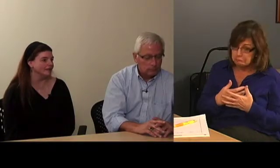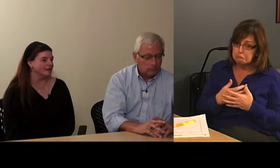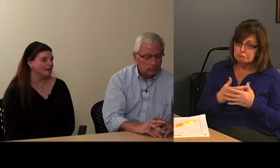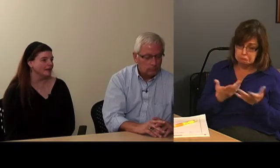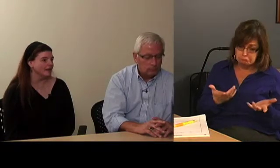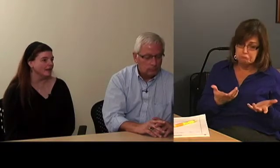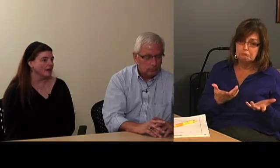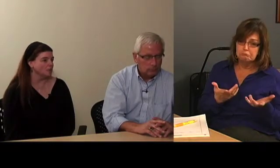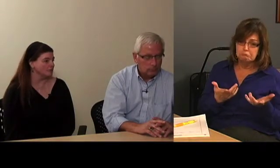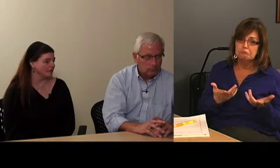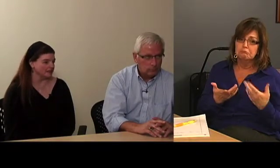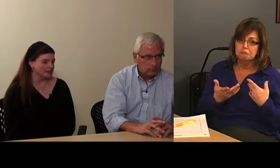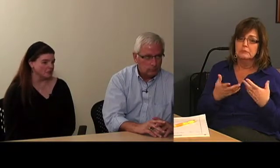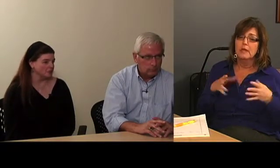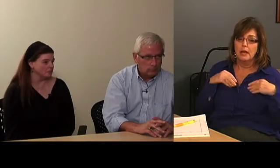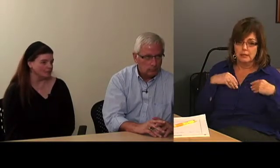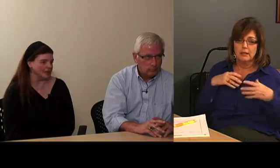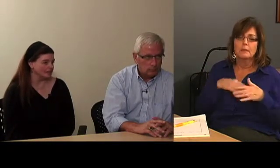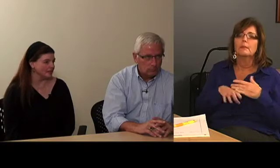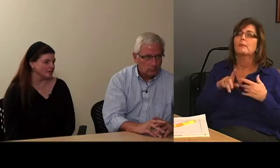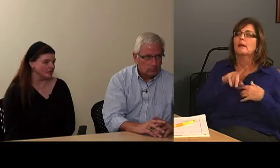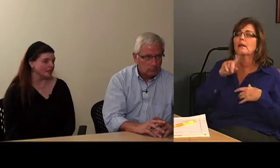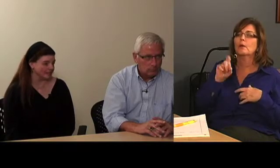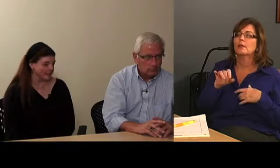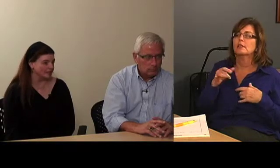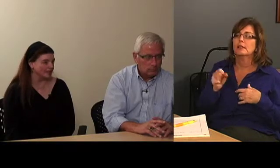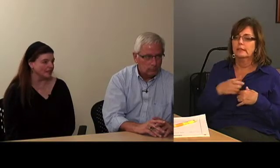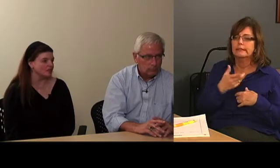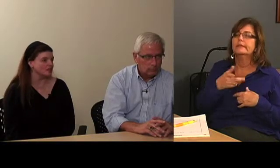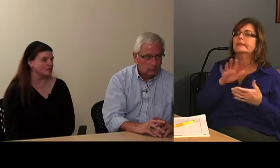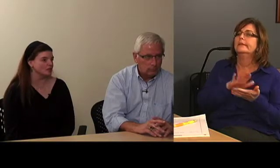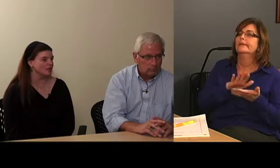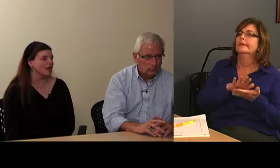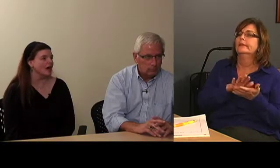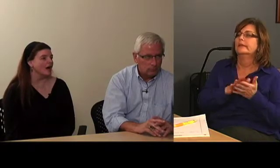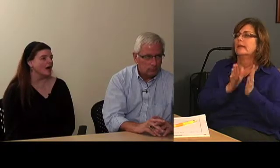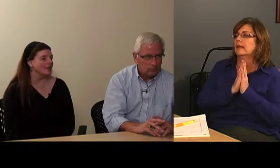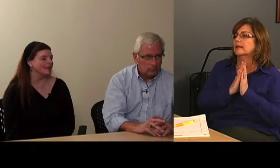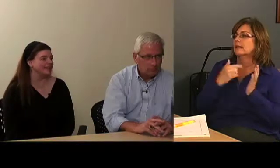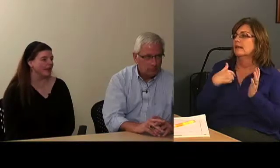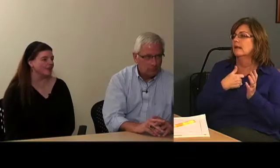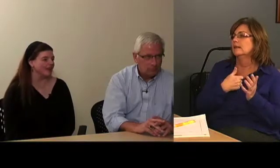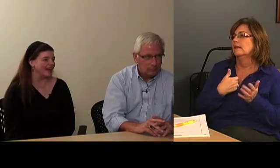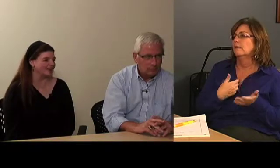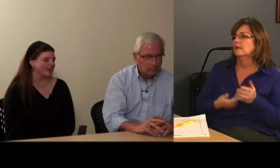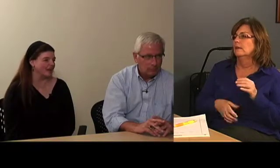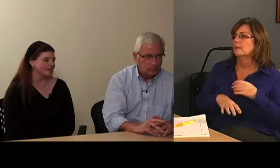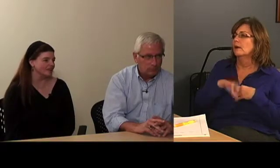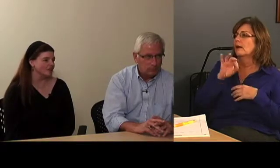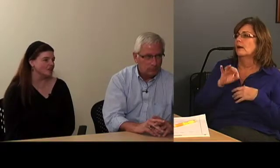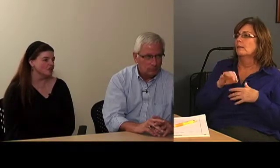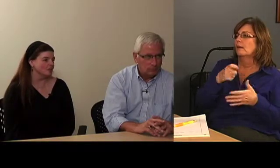And that seemed to make sense. She got accepted into the institution and now they're asking us